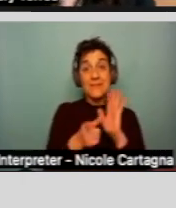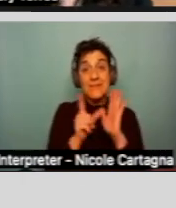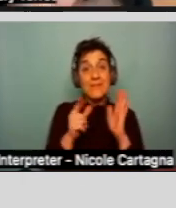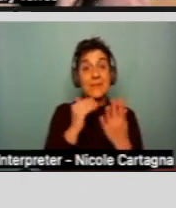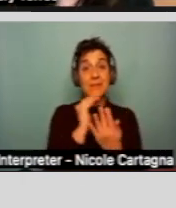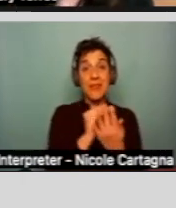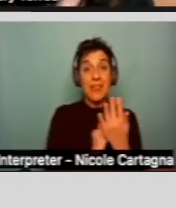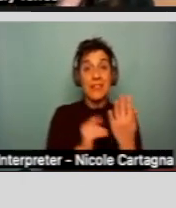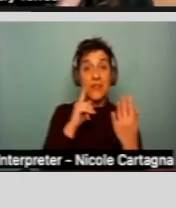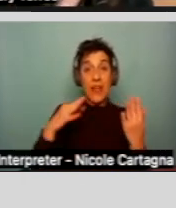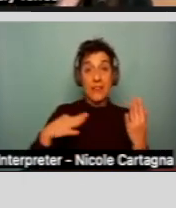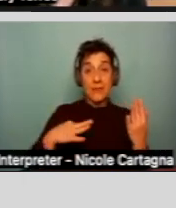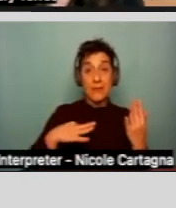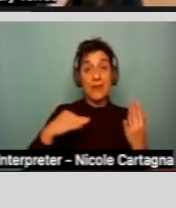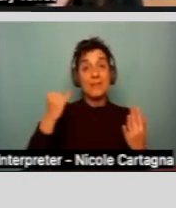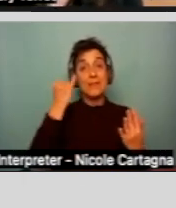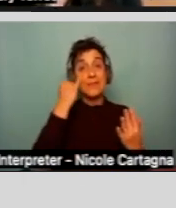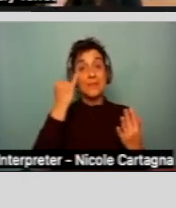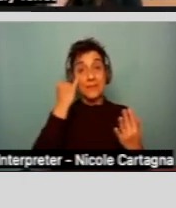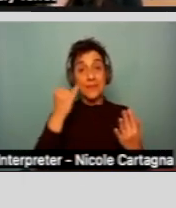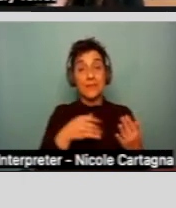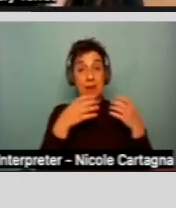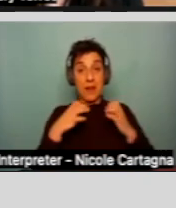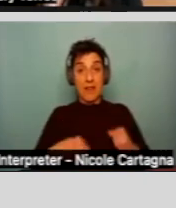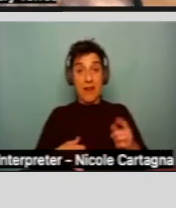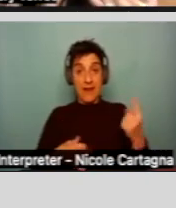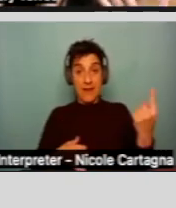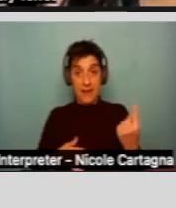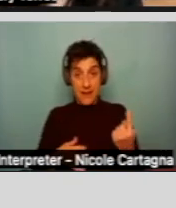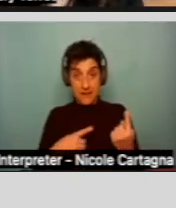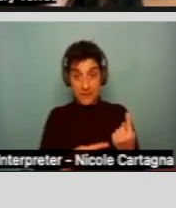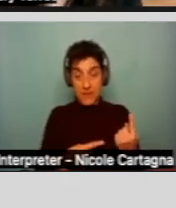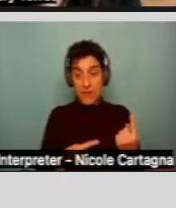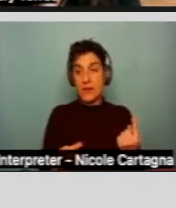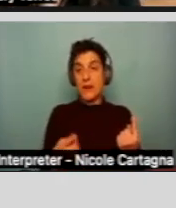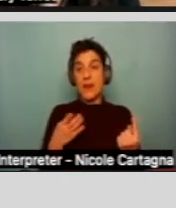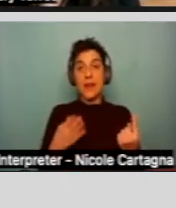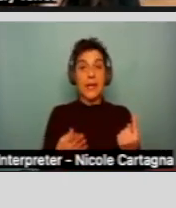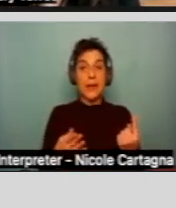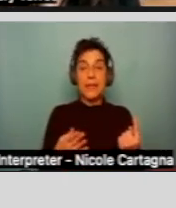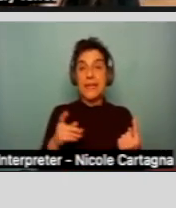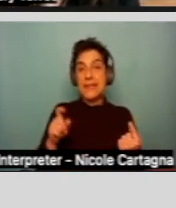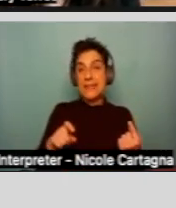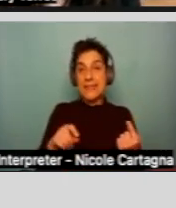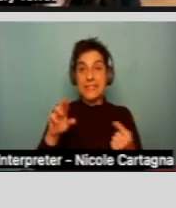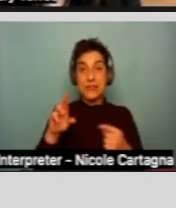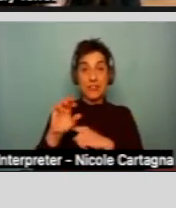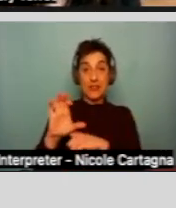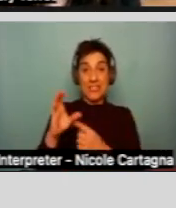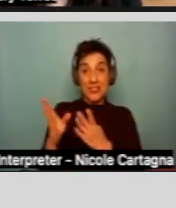So let's say you do have a client that might need regional center services and that might